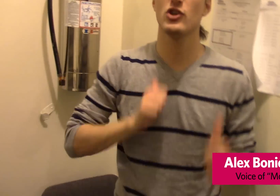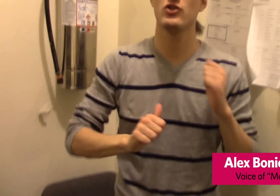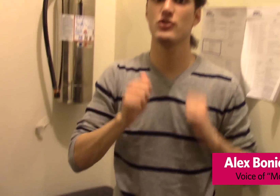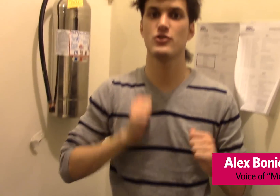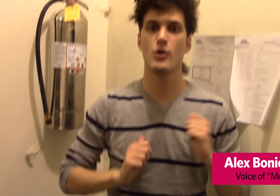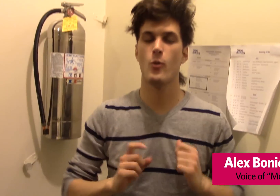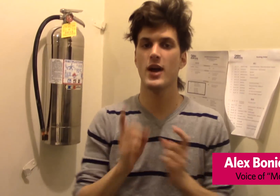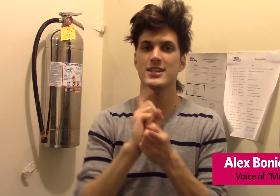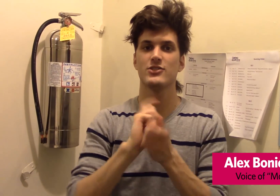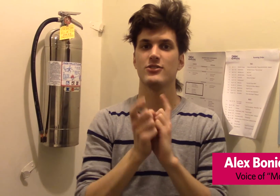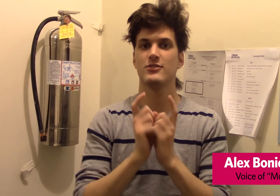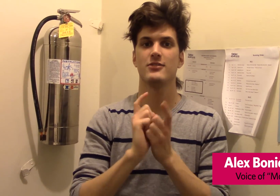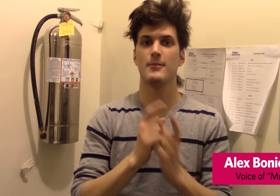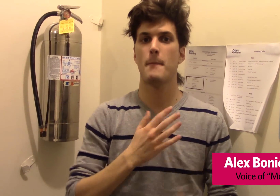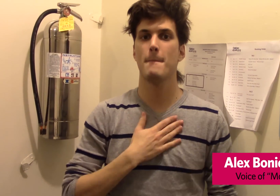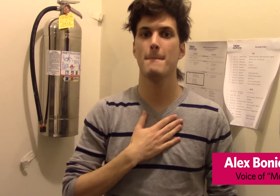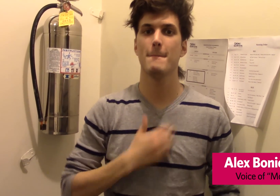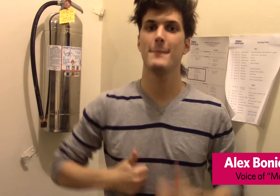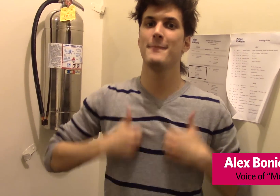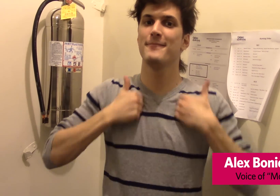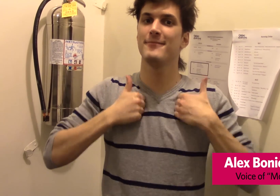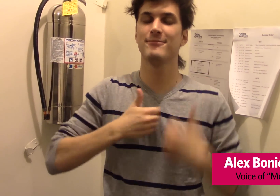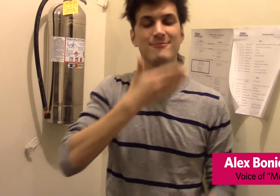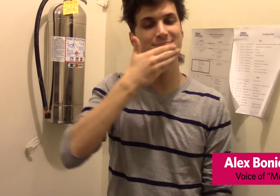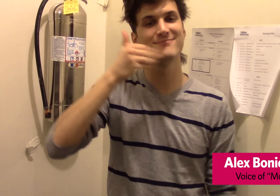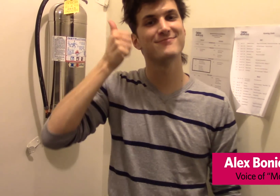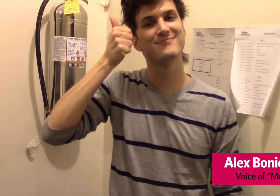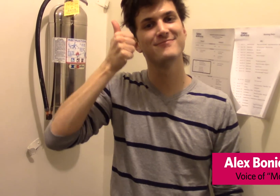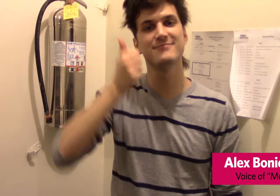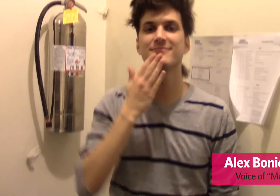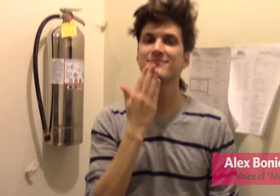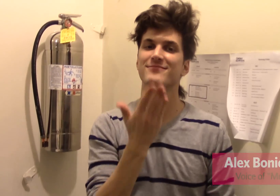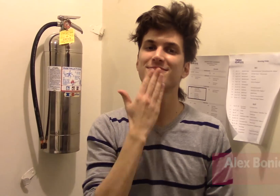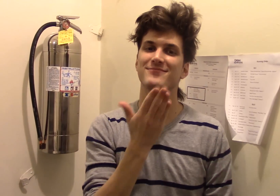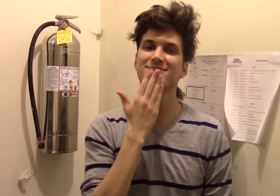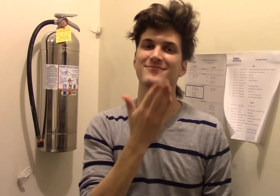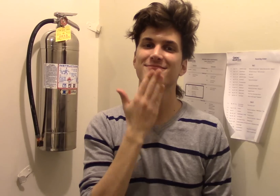This show has changed my life for the better thank you.